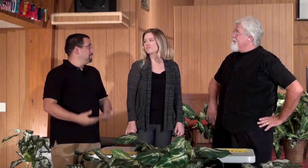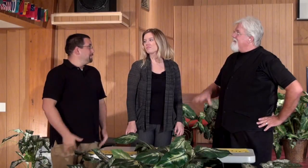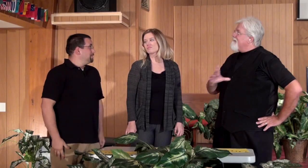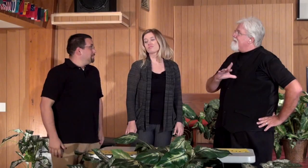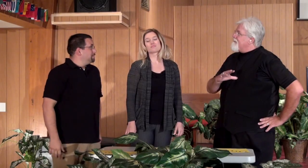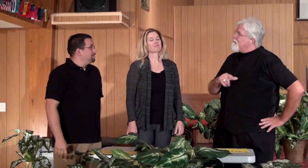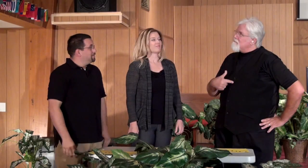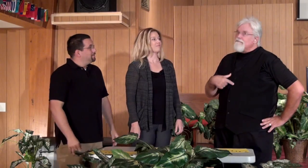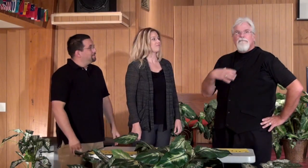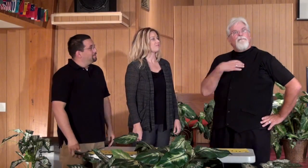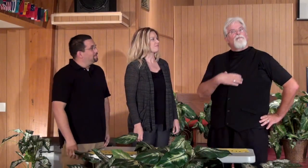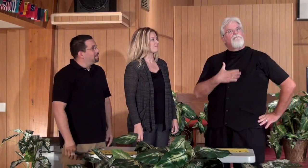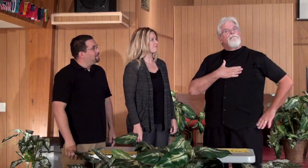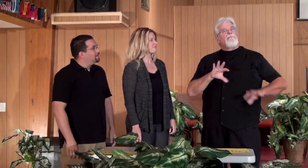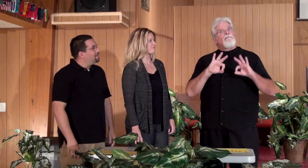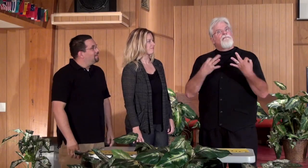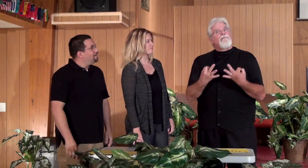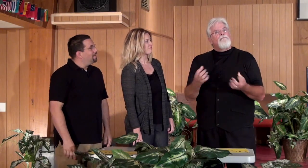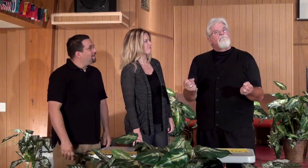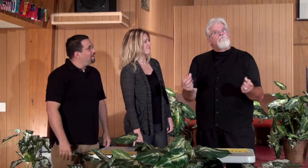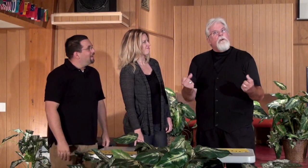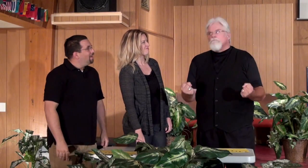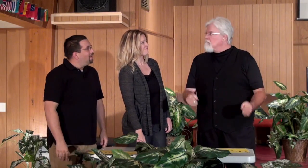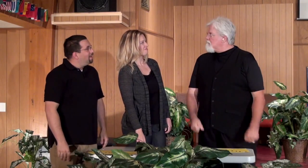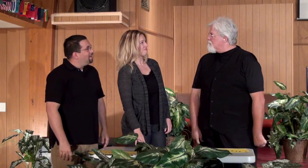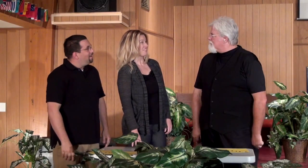nice. Mark: That's cool. I wish my family signed.